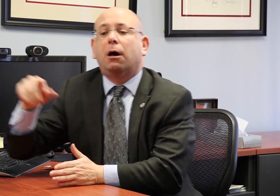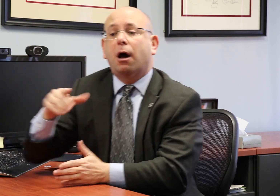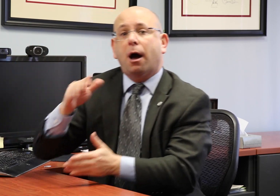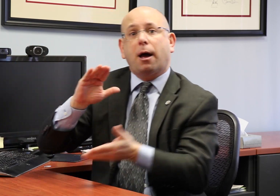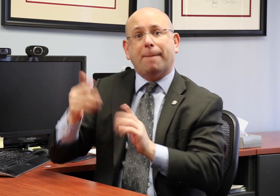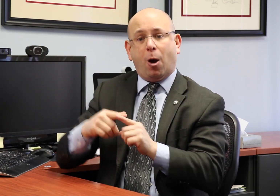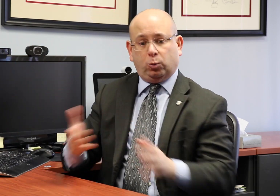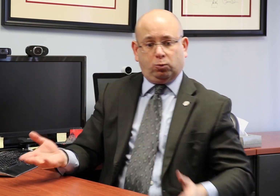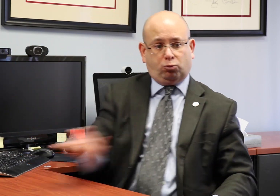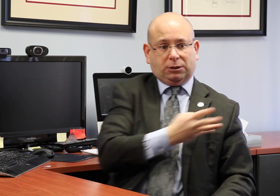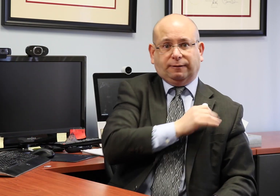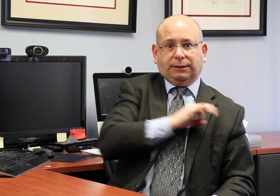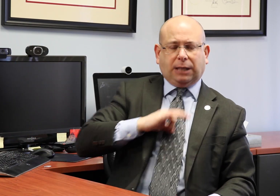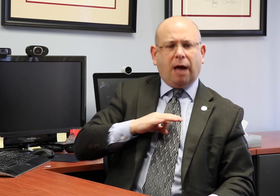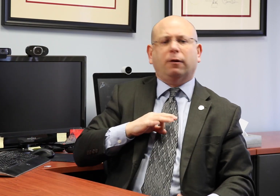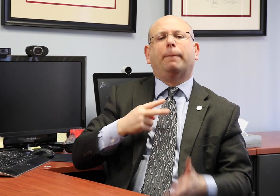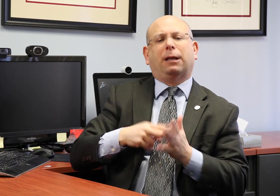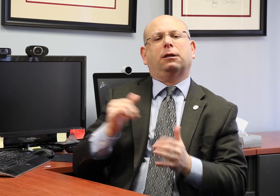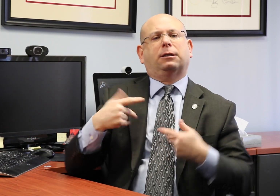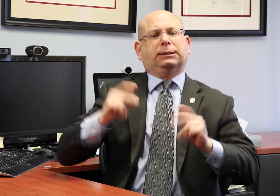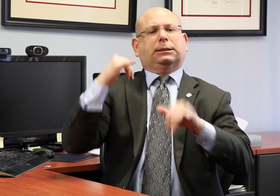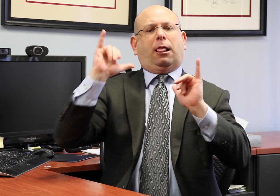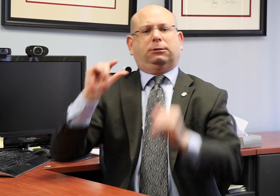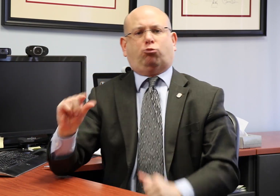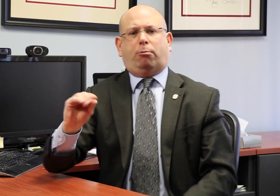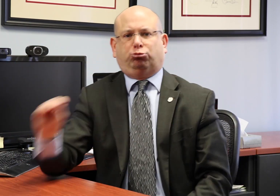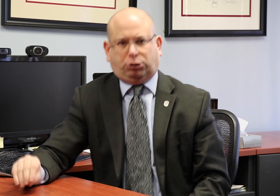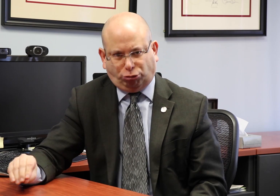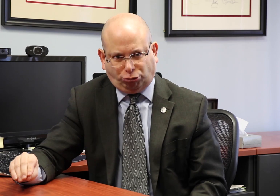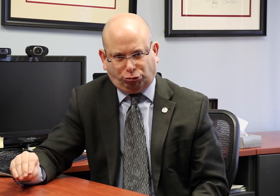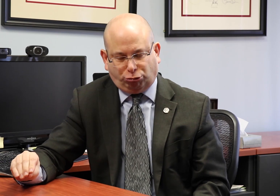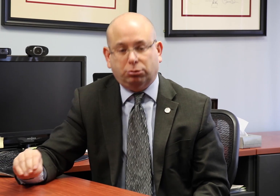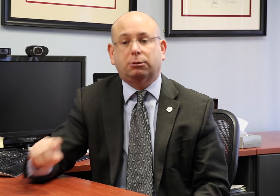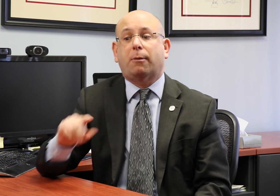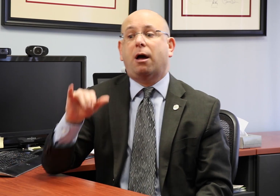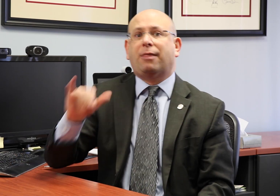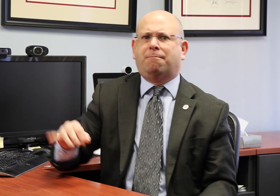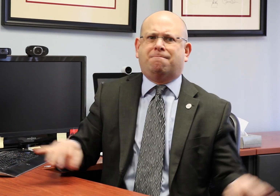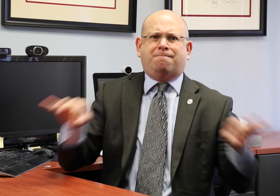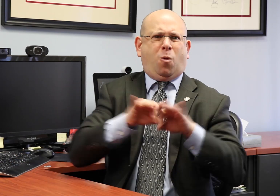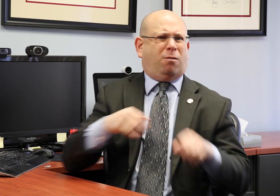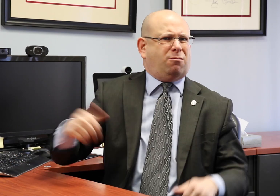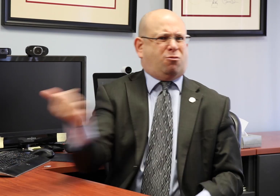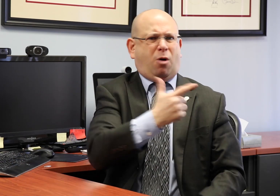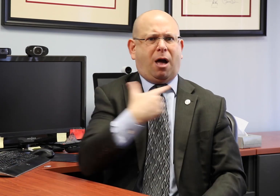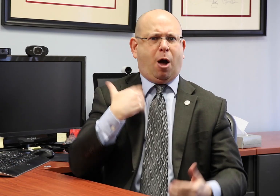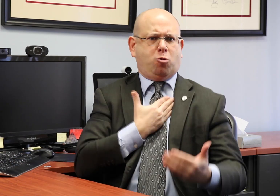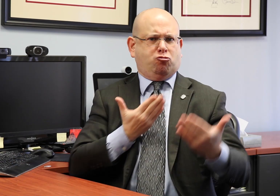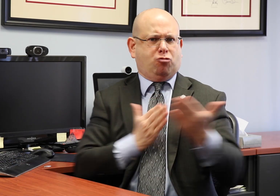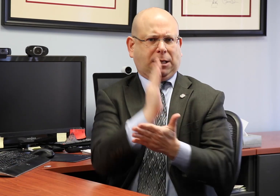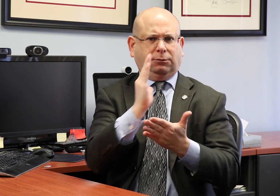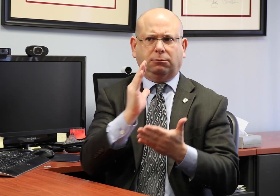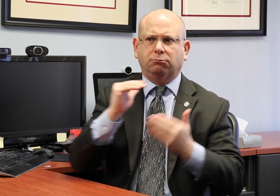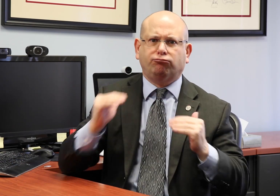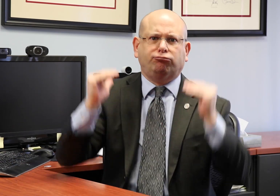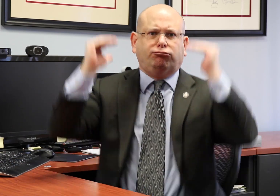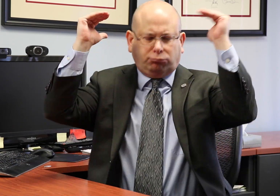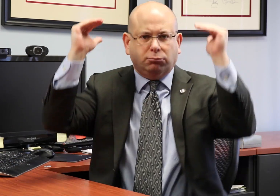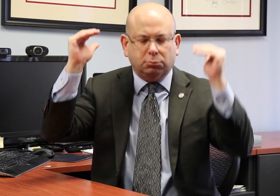The rest of the NAD staff did not do any lobbying, so it was okay for the NAD as a 501c3 organization because only a small part of our staff lobbied. That ADA bill was so important for the rights of deaf and hard of hearing people,